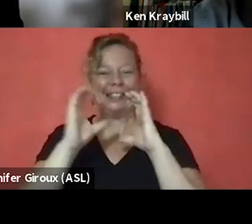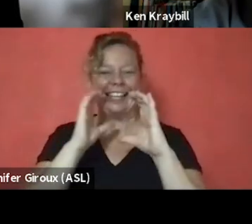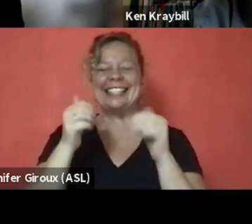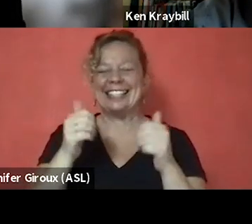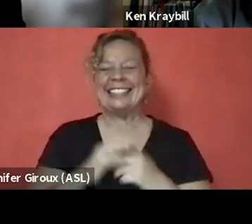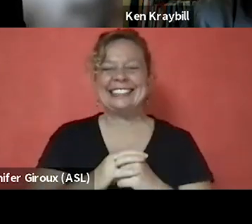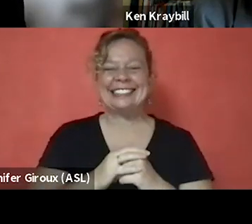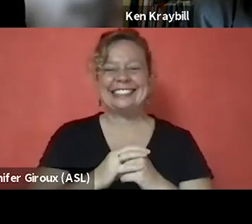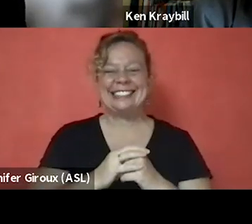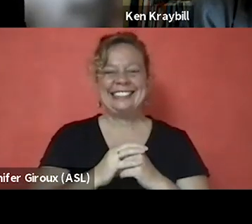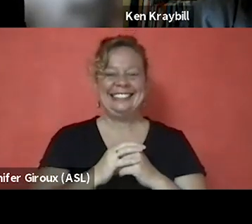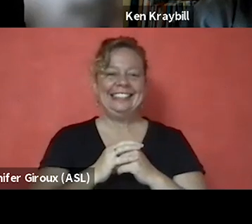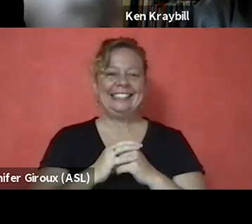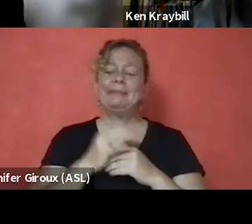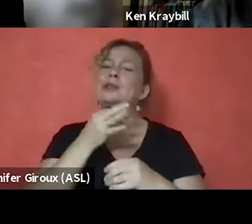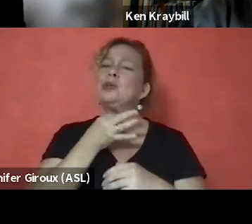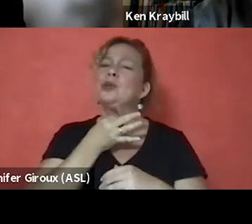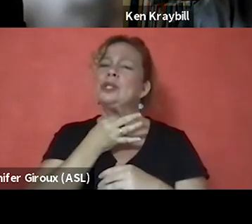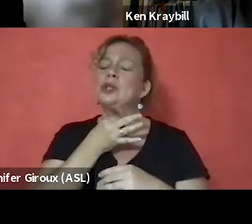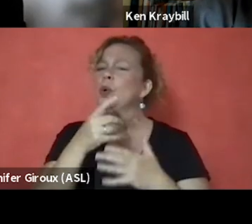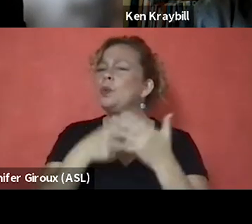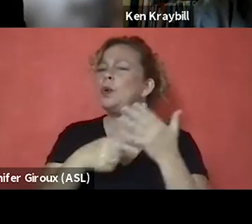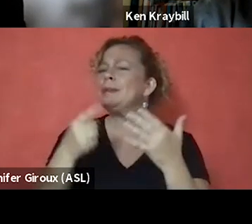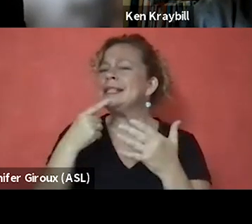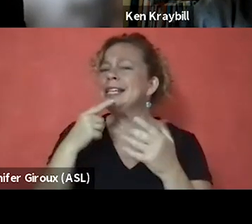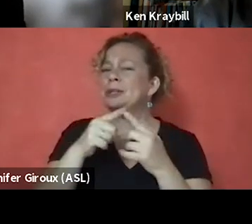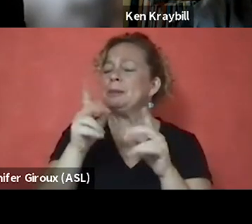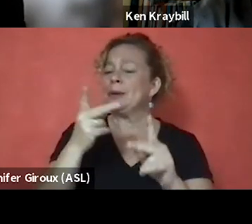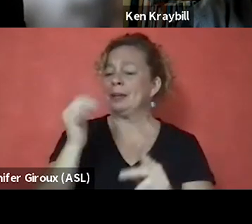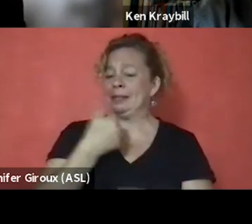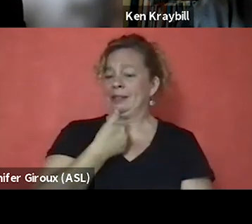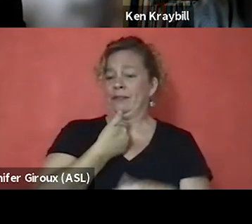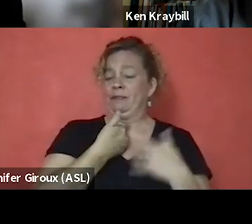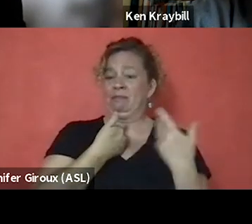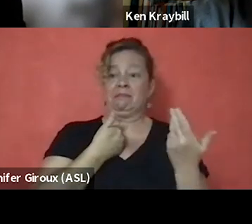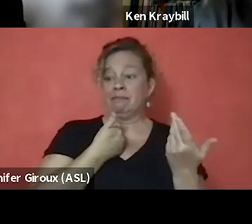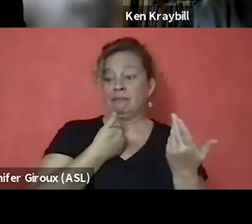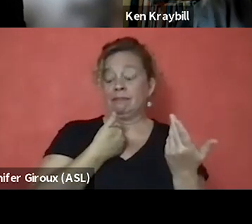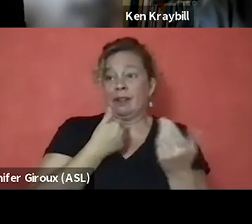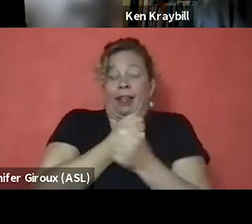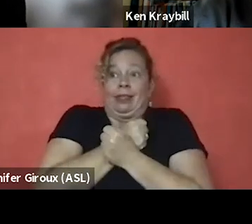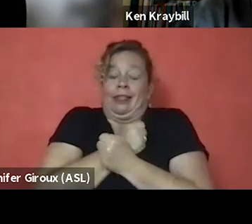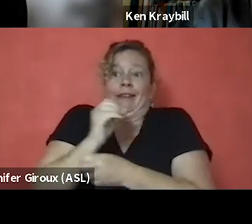But just curious what you might say to people like myself, for example, who I love outreach, I'm passionate about it,